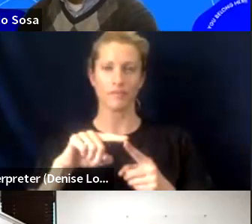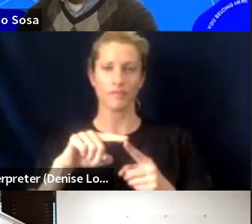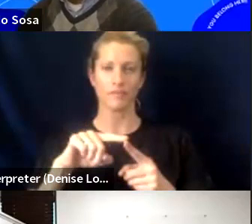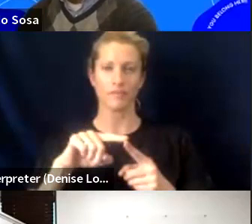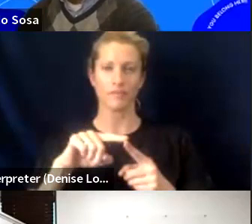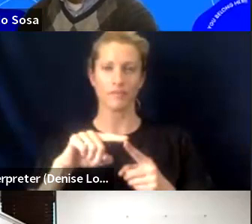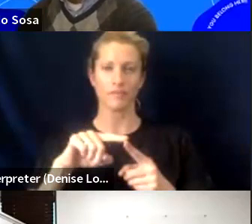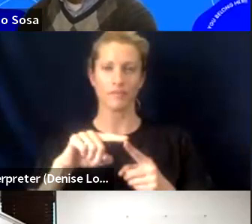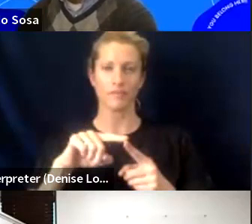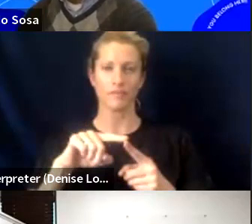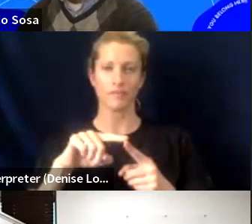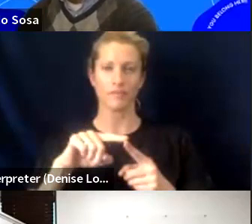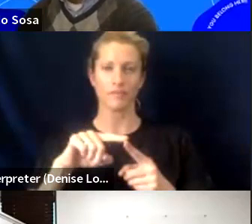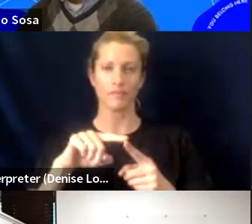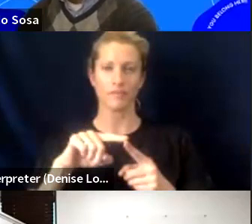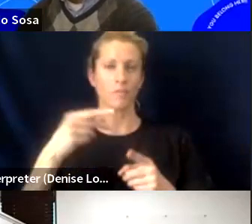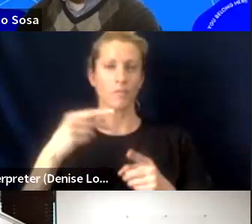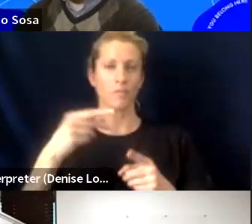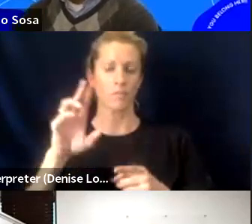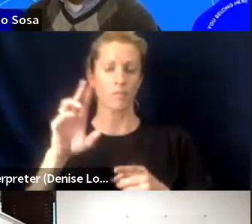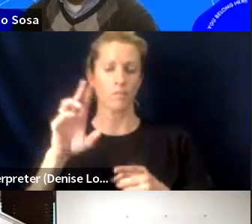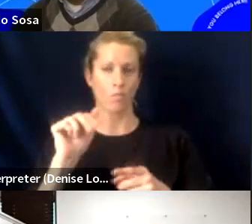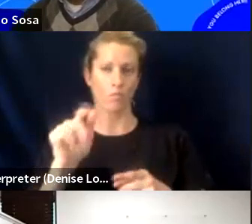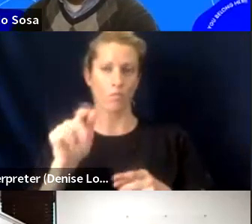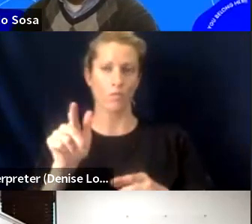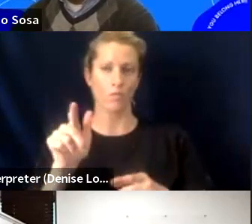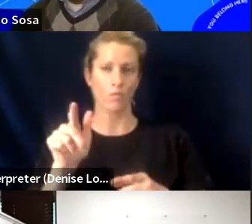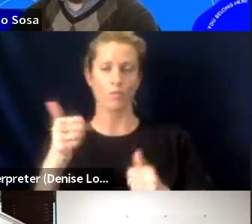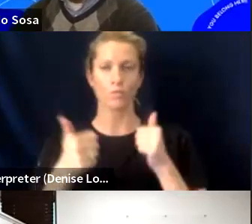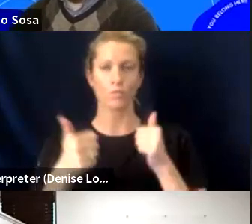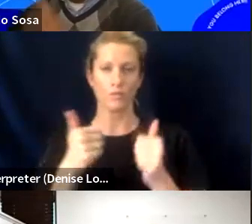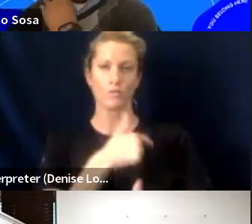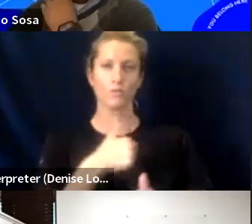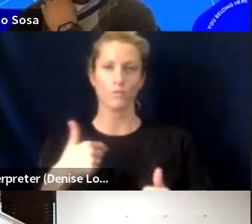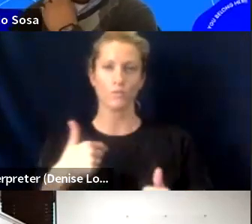for individuals, community members, anyone to be able to connect to a variety of digital